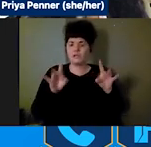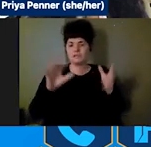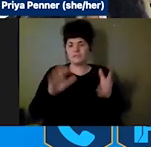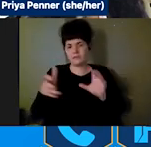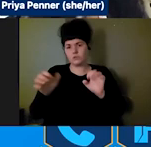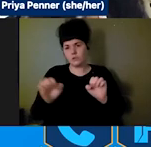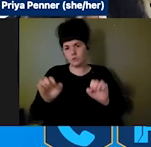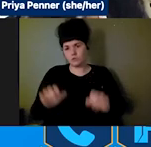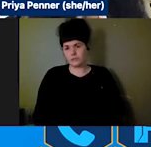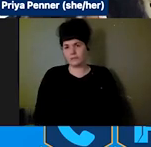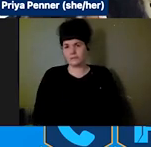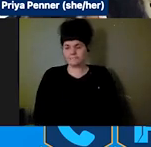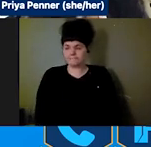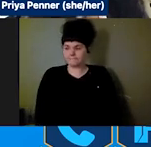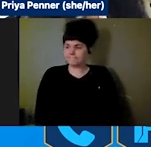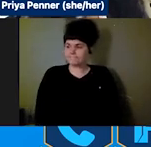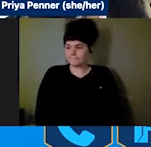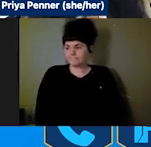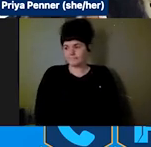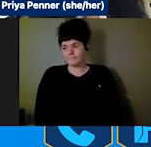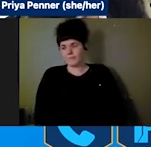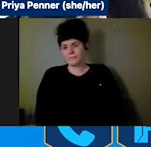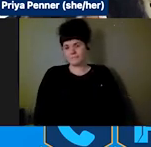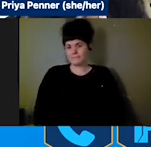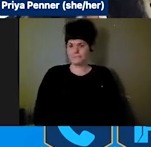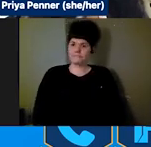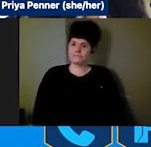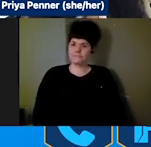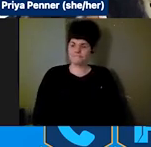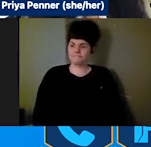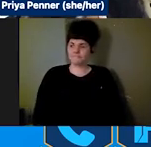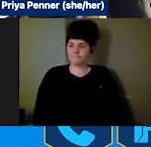Germán: Just as a last plug for our weekly stakeholder